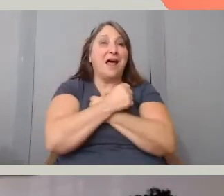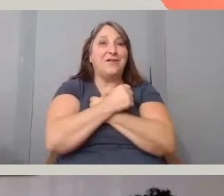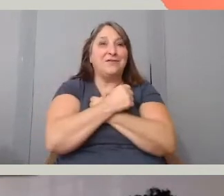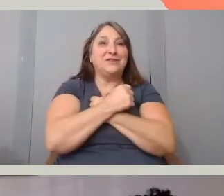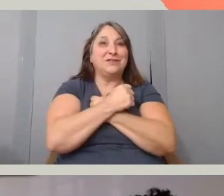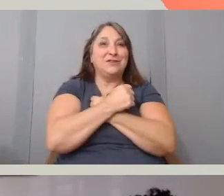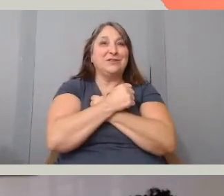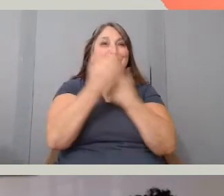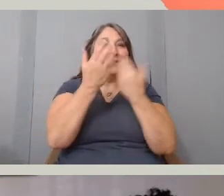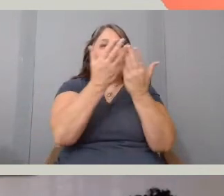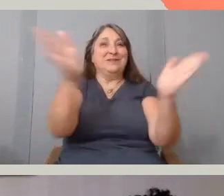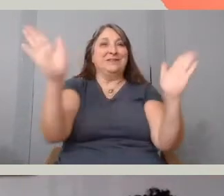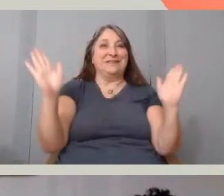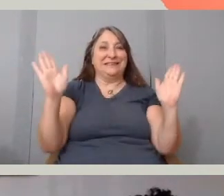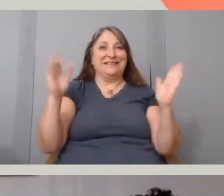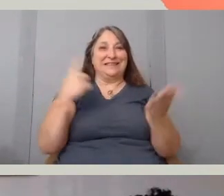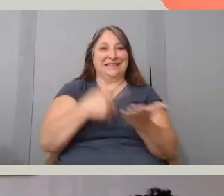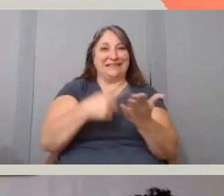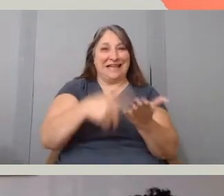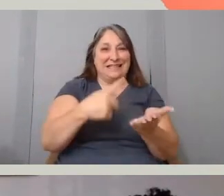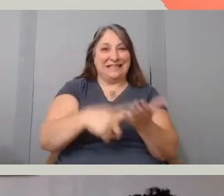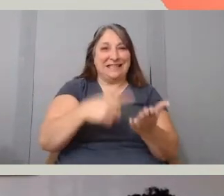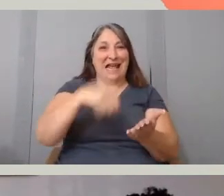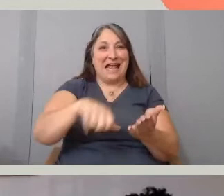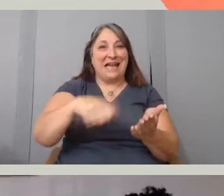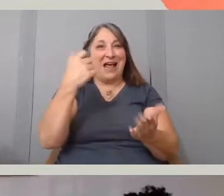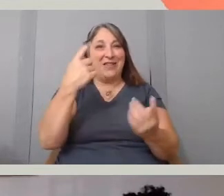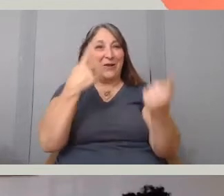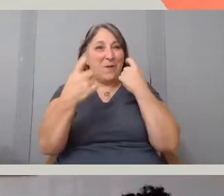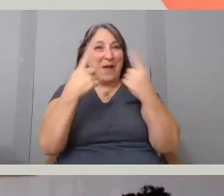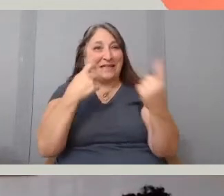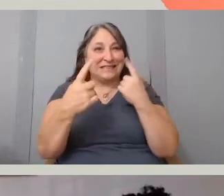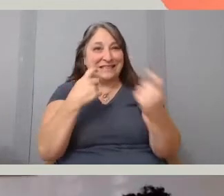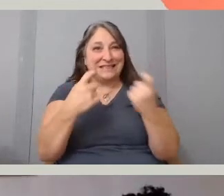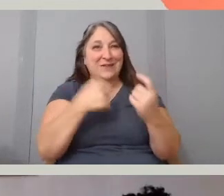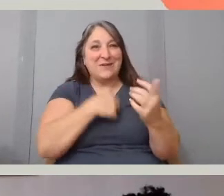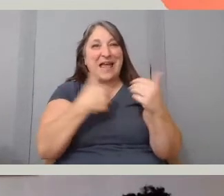of minutes, that's it. - I have not been seeing any other questions and yes, we only have about 10 minutes left